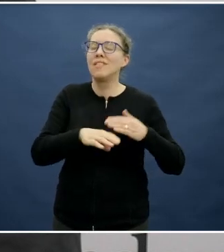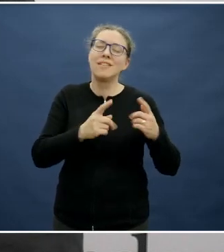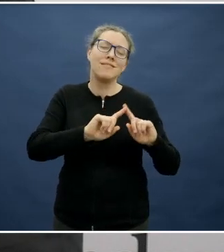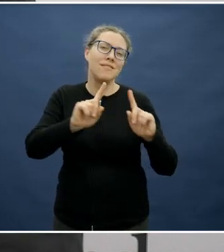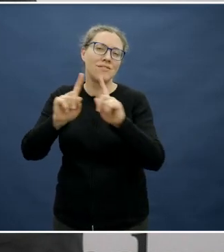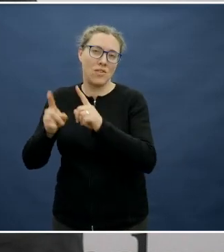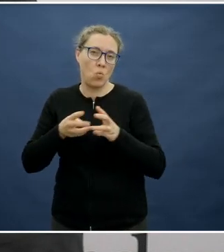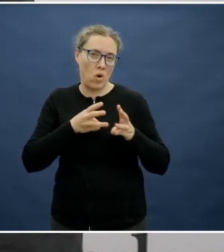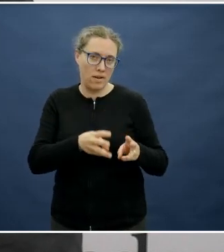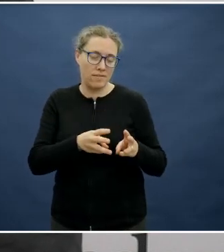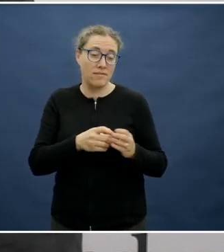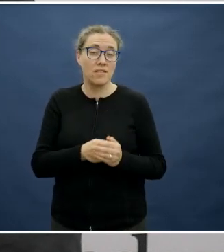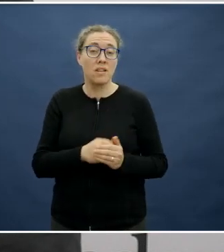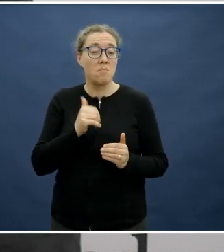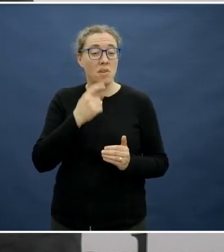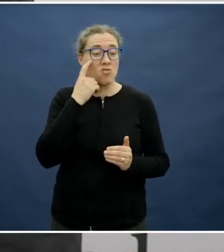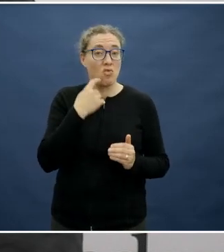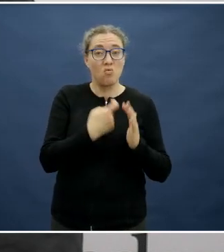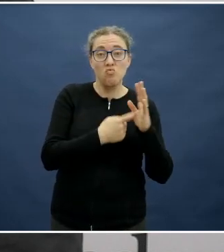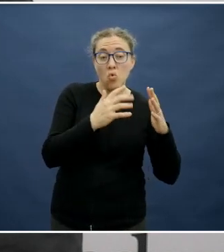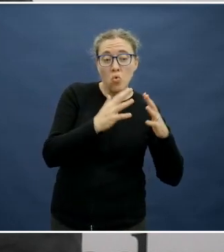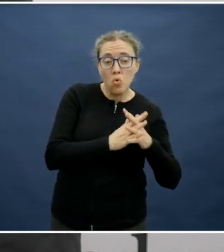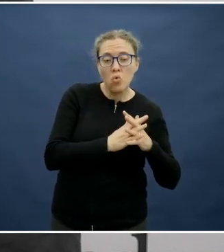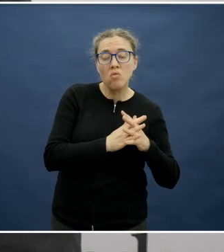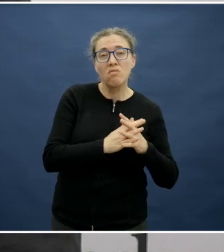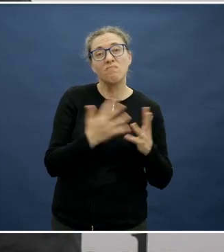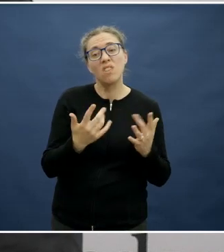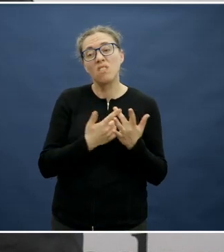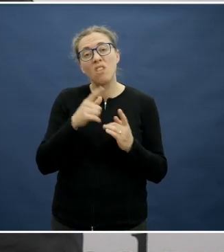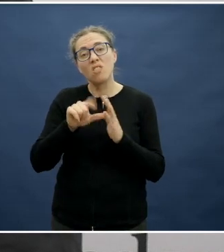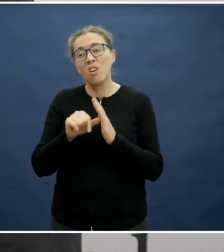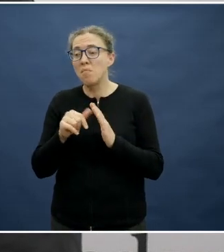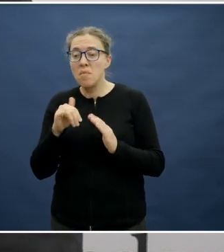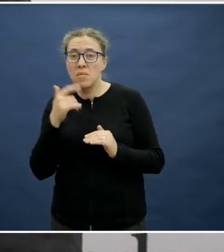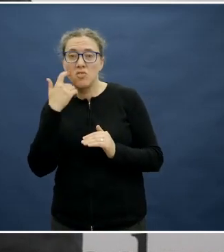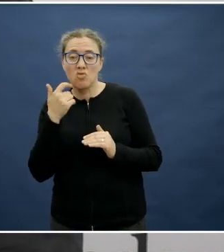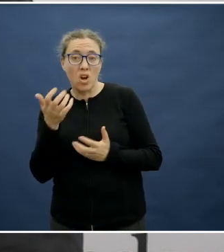going to like it another way on another day, and perhaps in another setting, cooked by a different person.